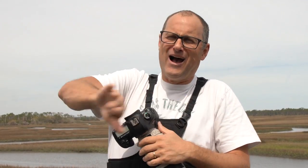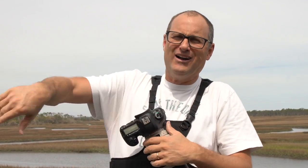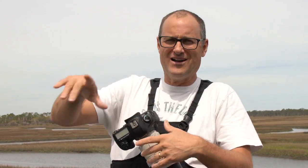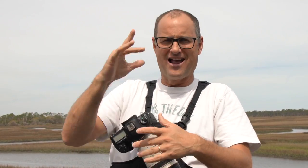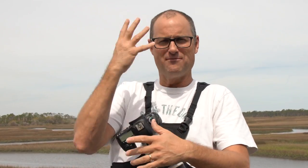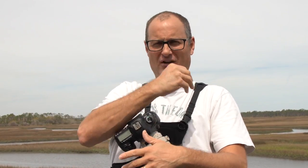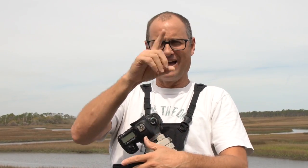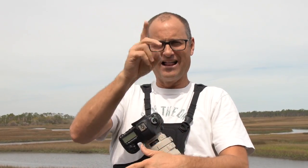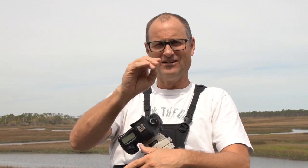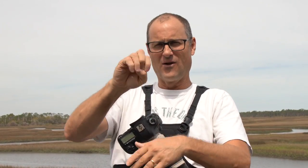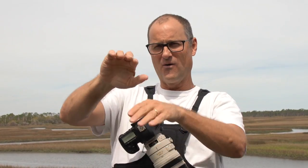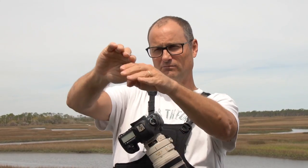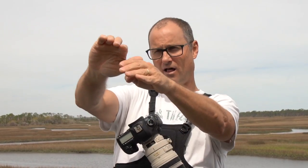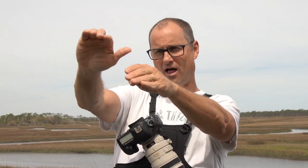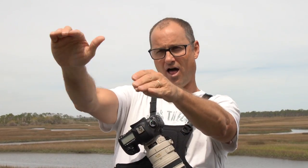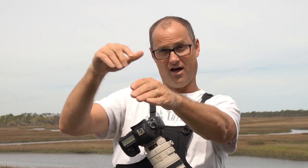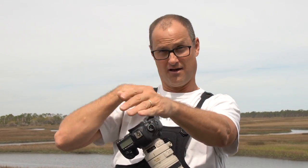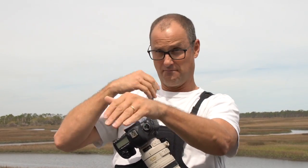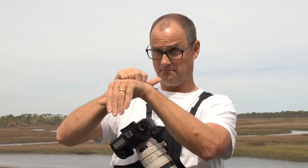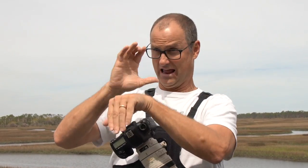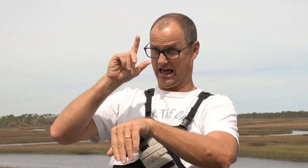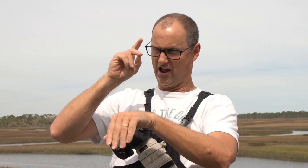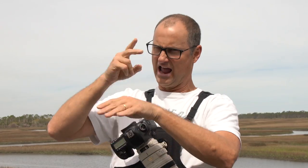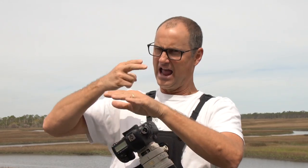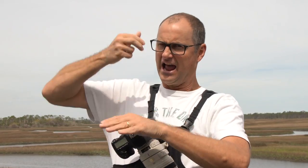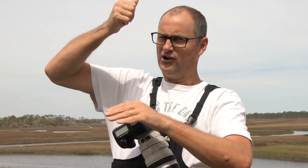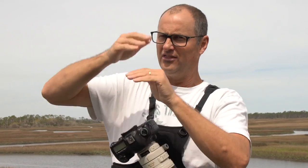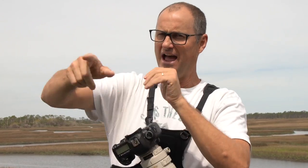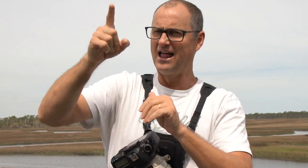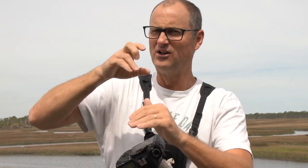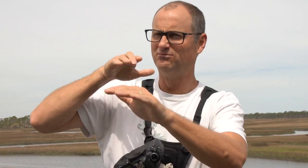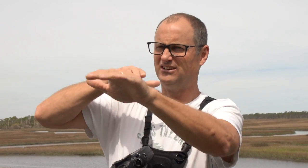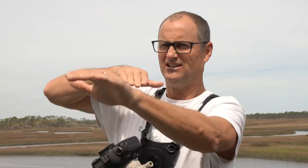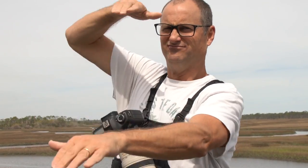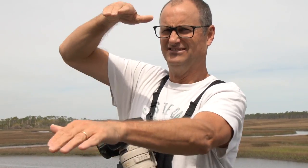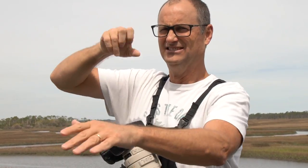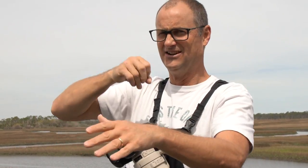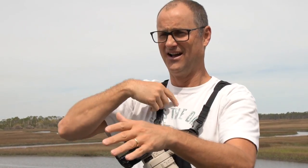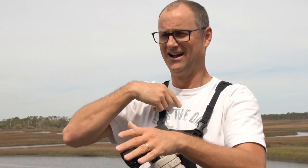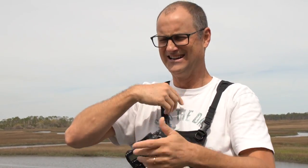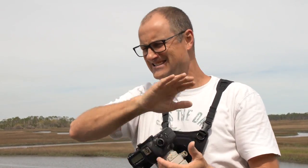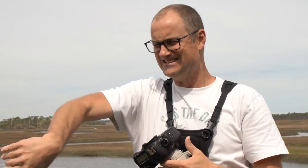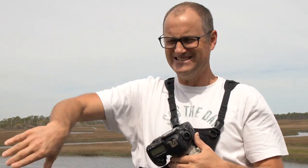We wanted him to get out of our sight! The half dome was beautiful. By the way, the cloud rests is higher than the half dome.